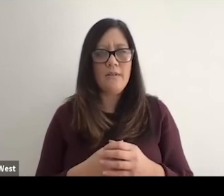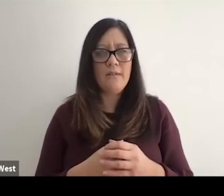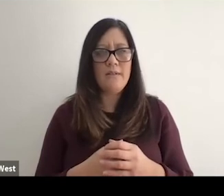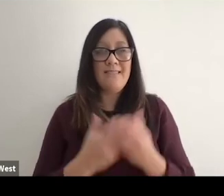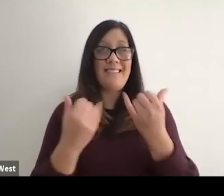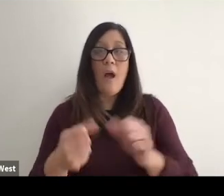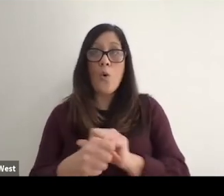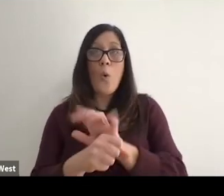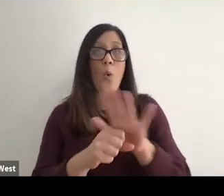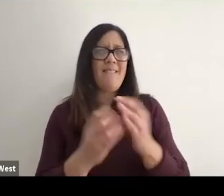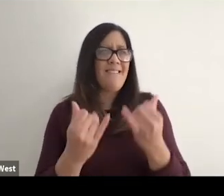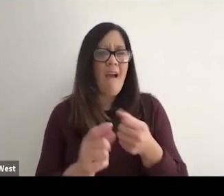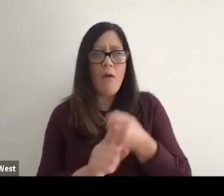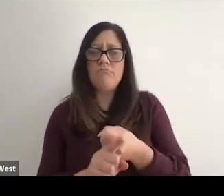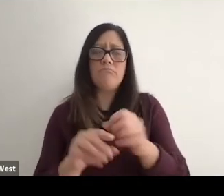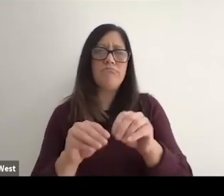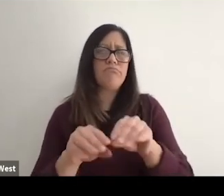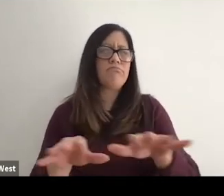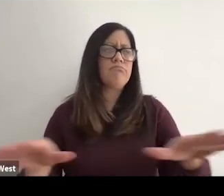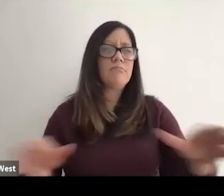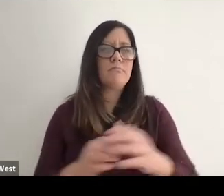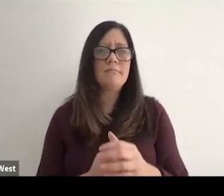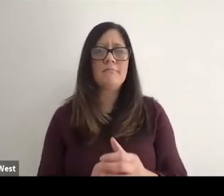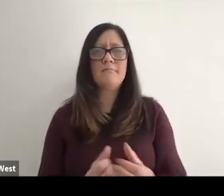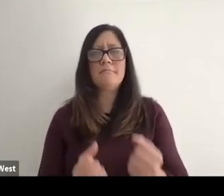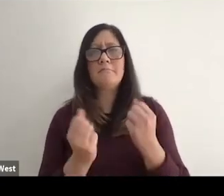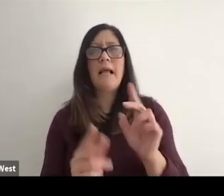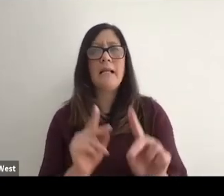We're in a covert environment, many people. Are struggling.